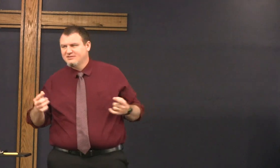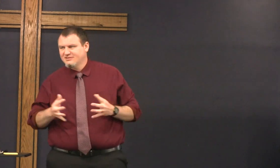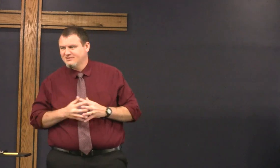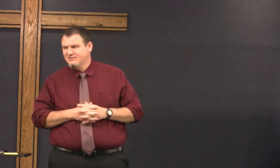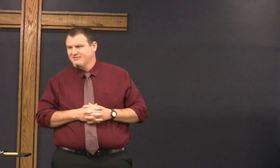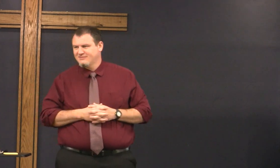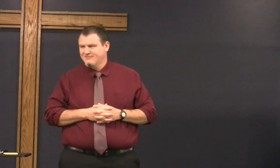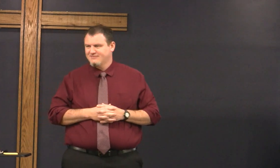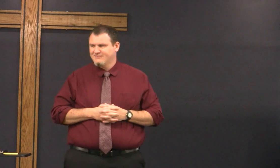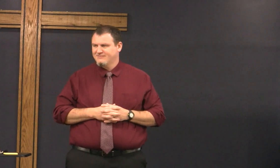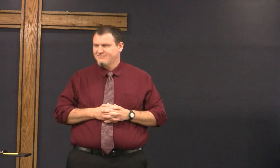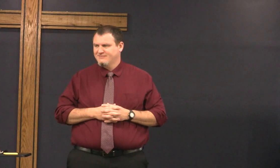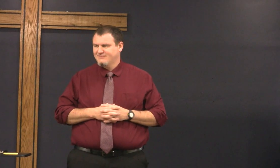so now think about the opposite